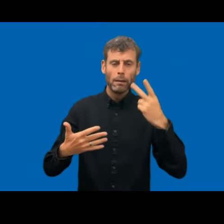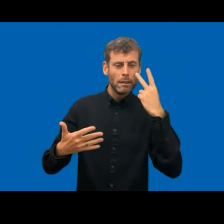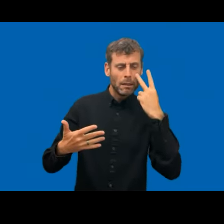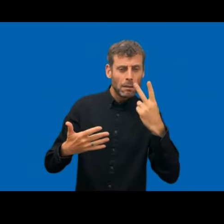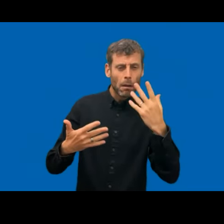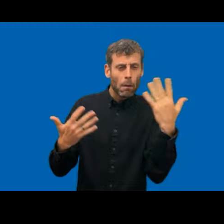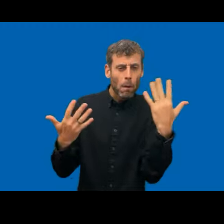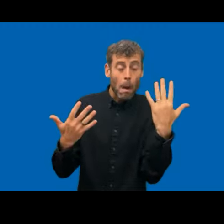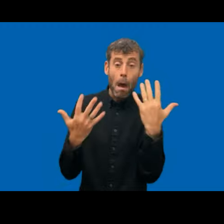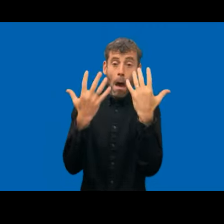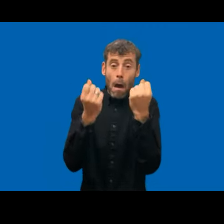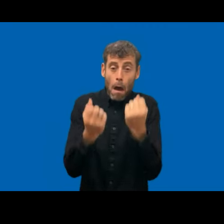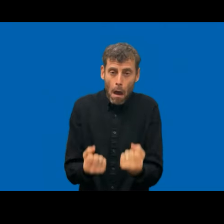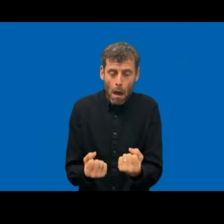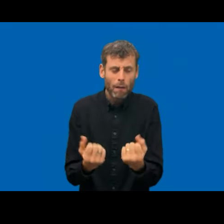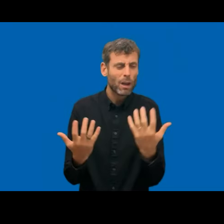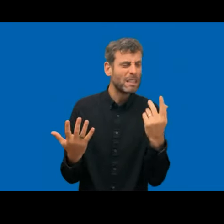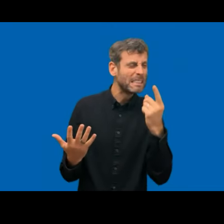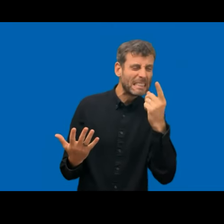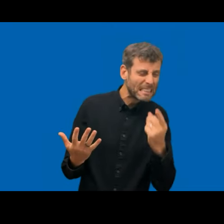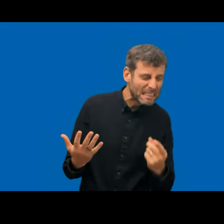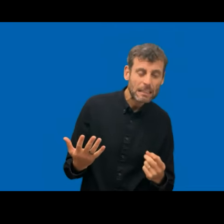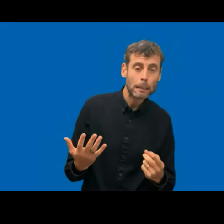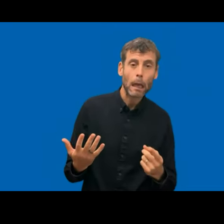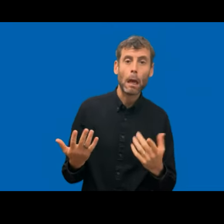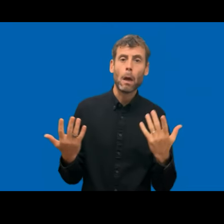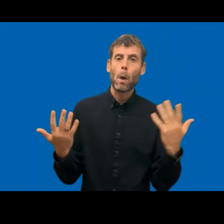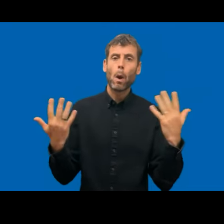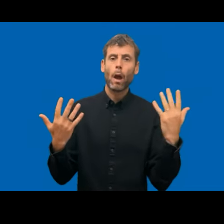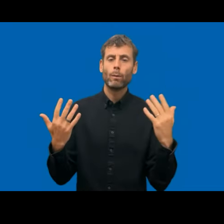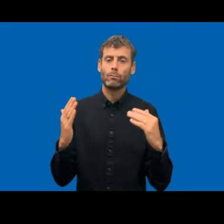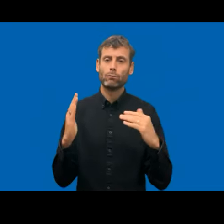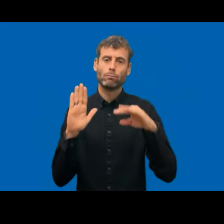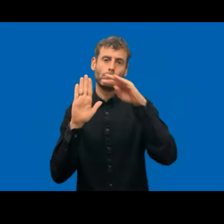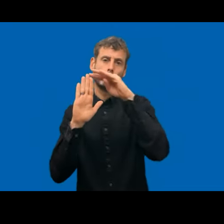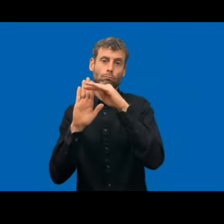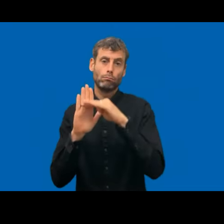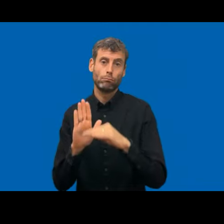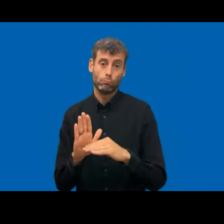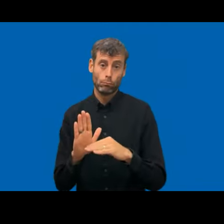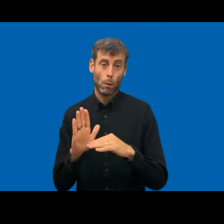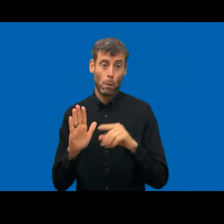and so you can see like what's going on, which criteria is failing and how you can solve it.